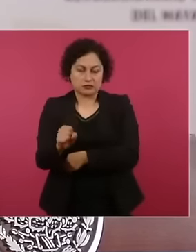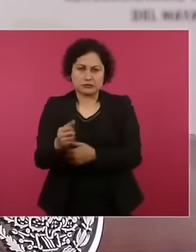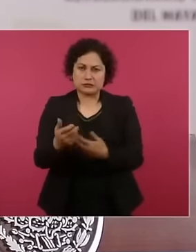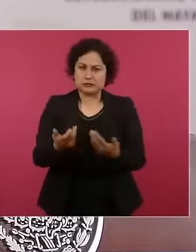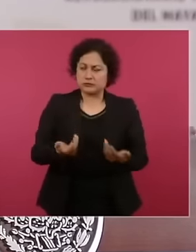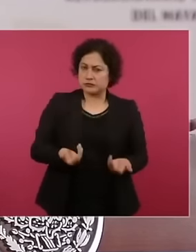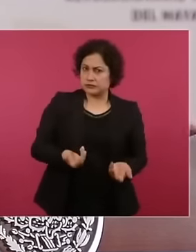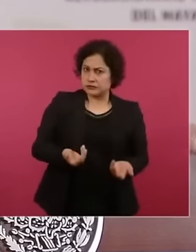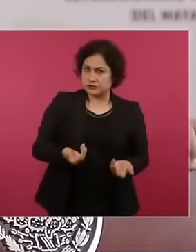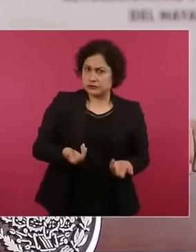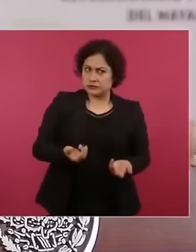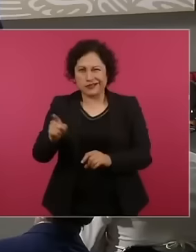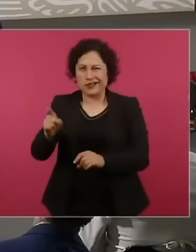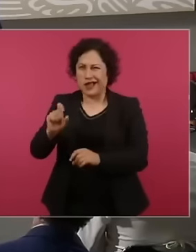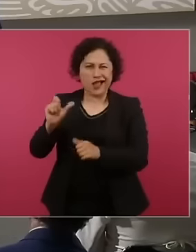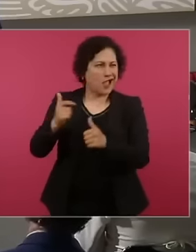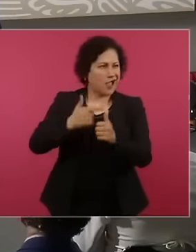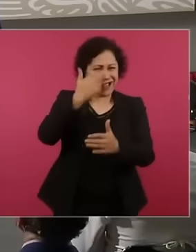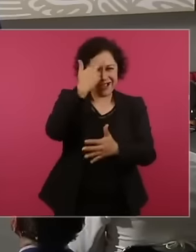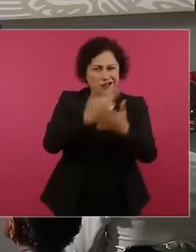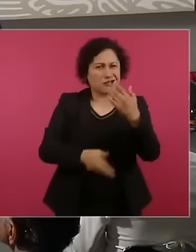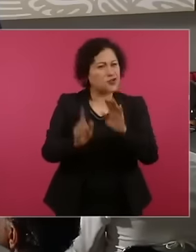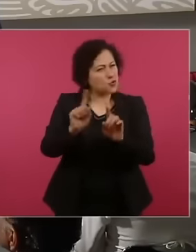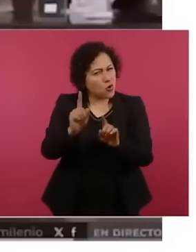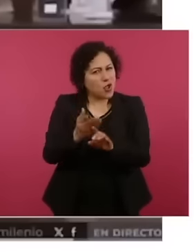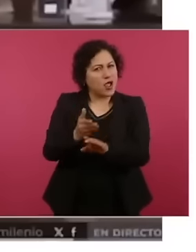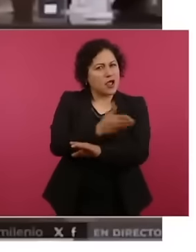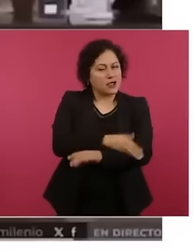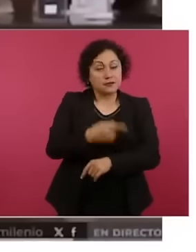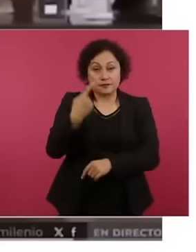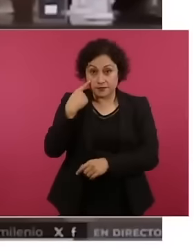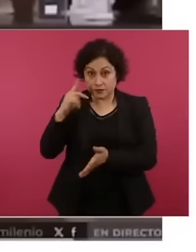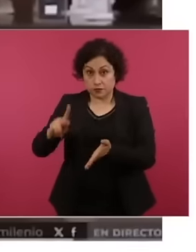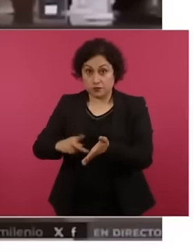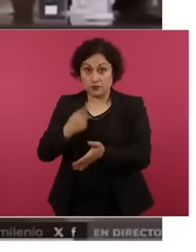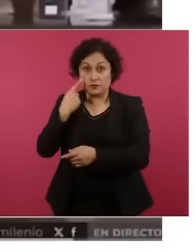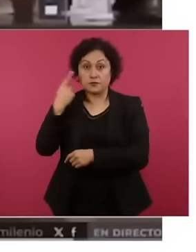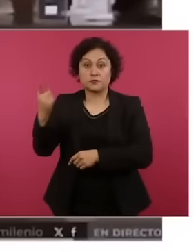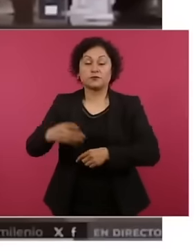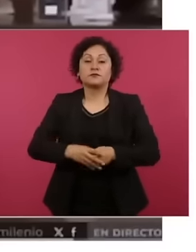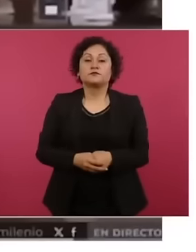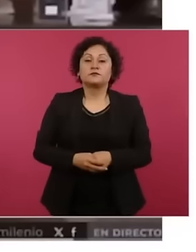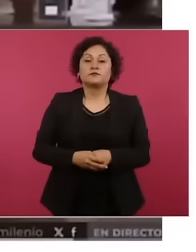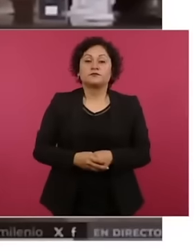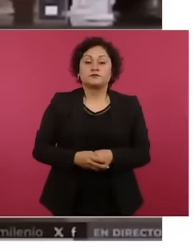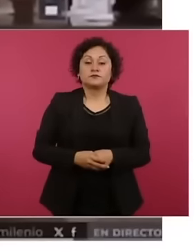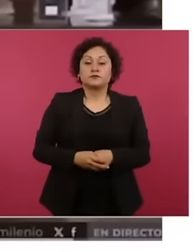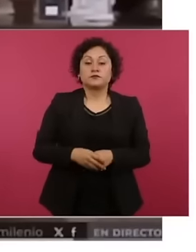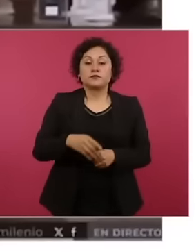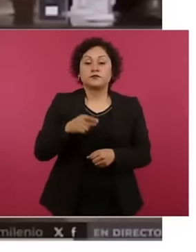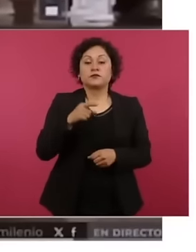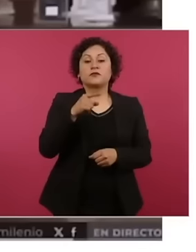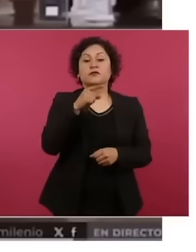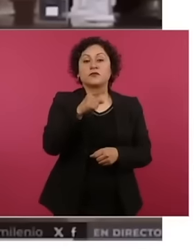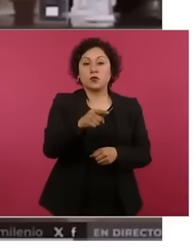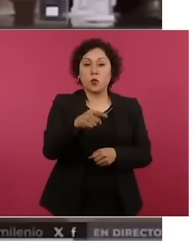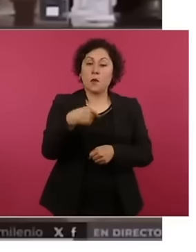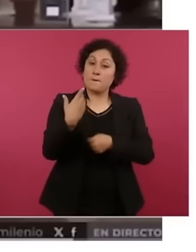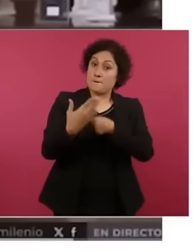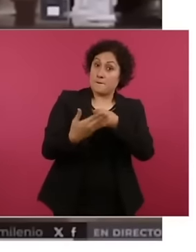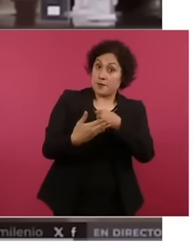but look at repeating 50,000 pesos if you do not see results in the first week Pemex